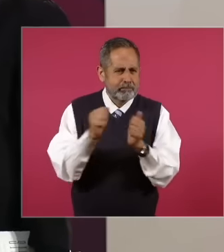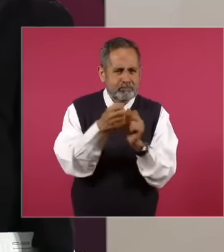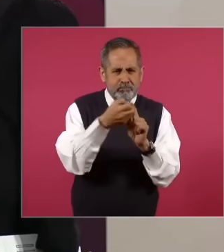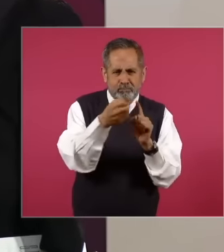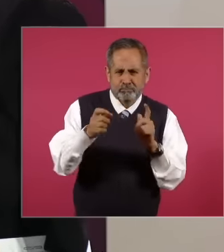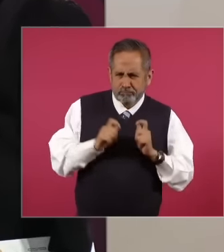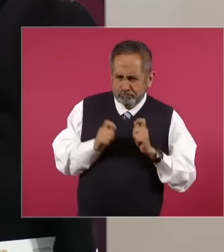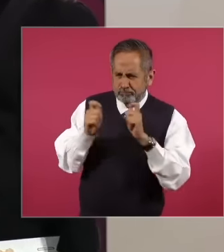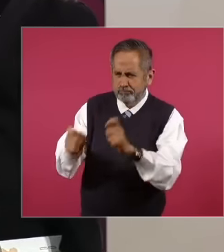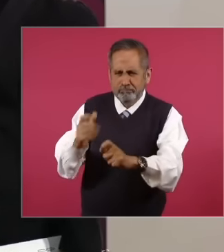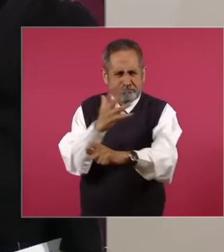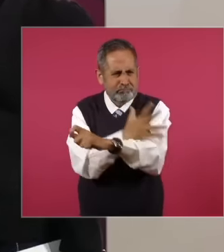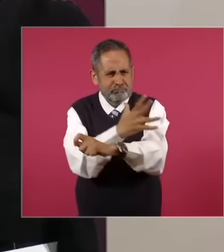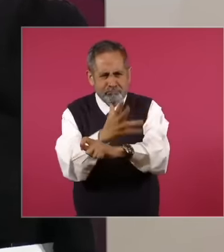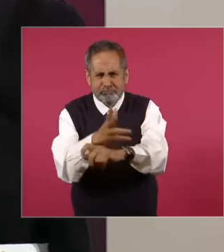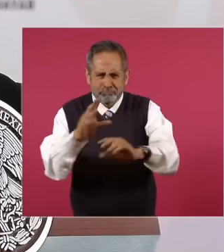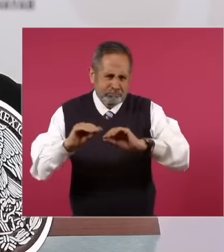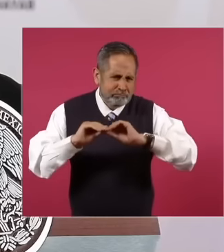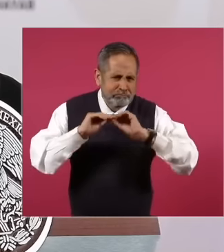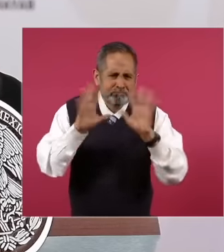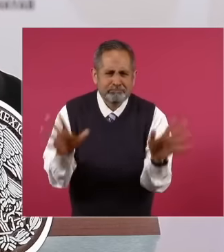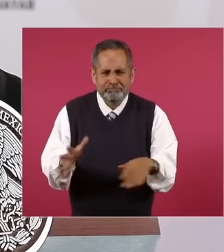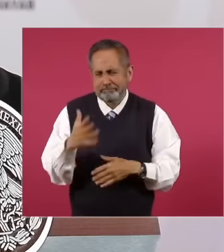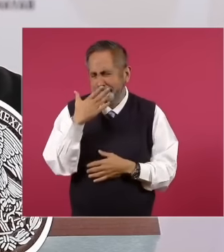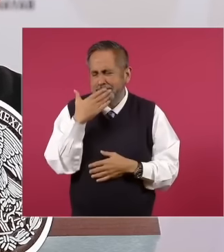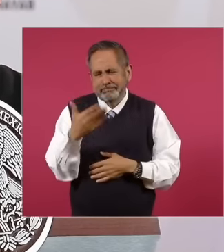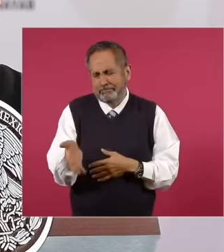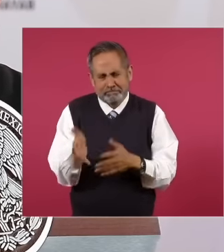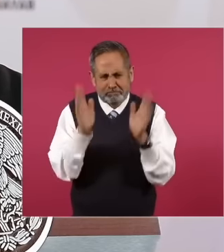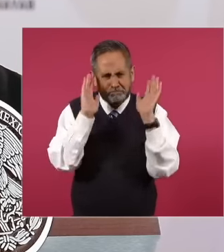transparent as ever,